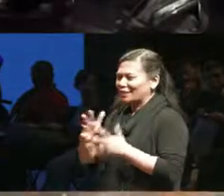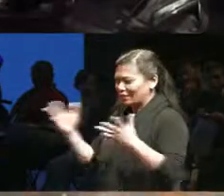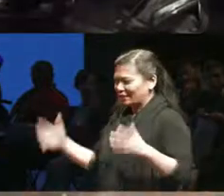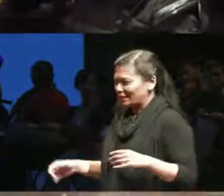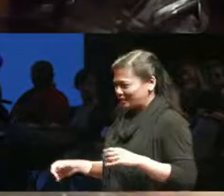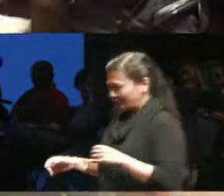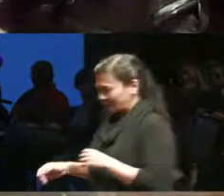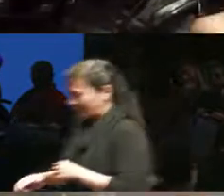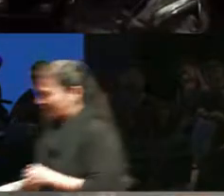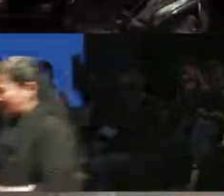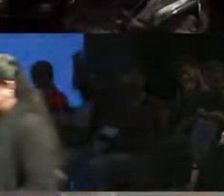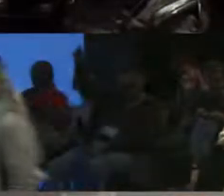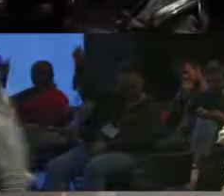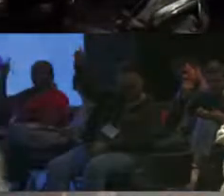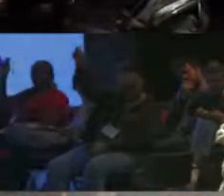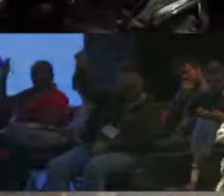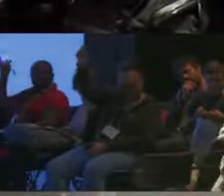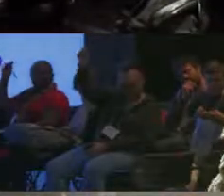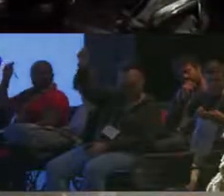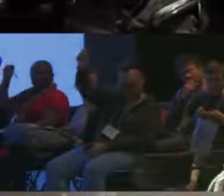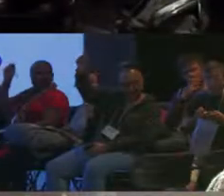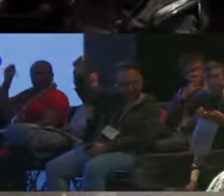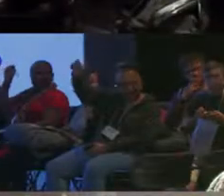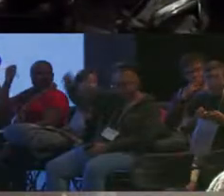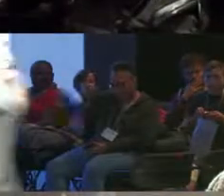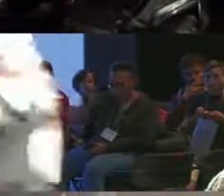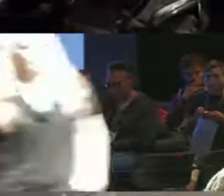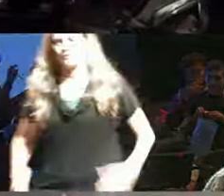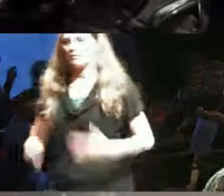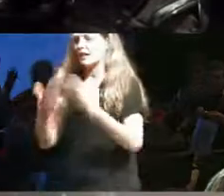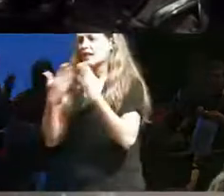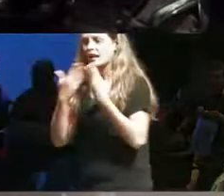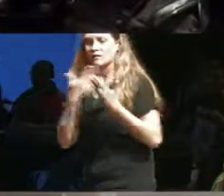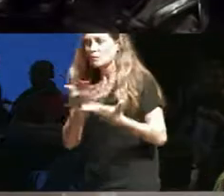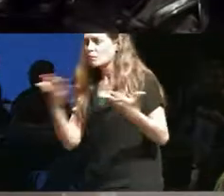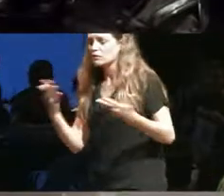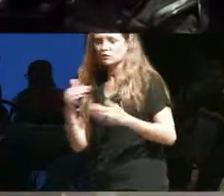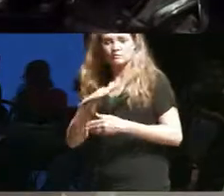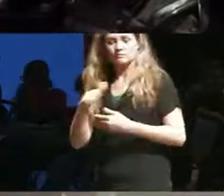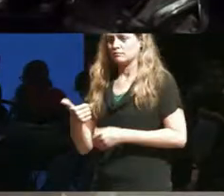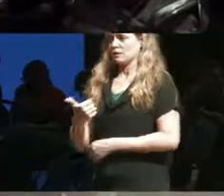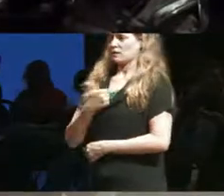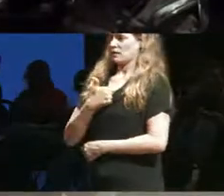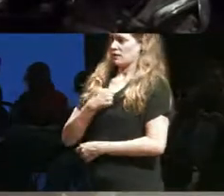(He passes the mic to Syrus) Yeah..thank you so much all of you I mean yeah myself as an artist I would definitely